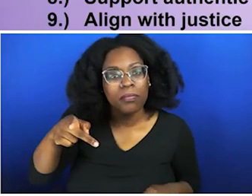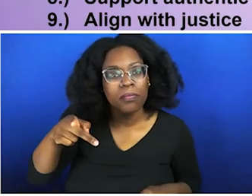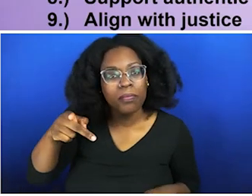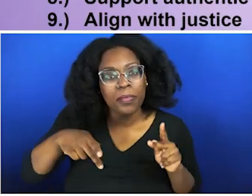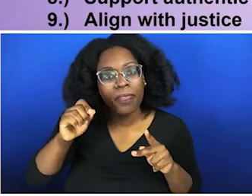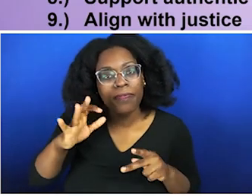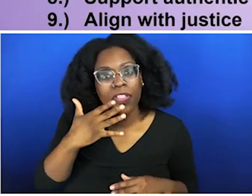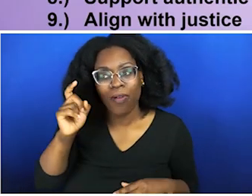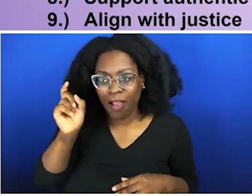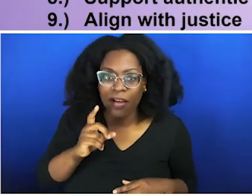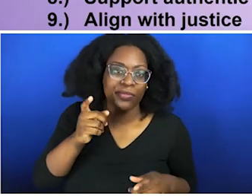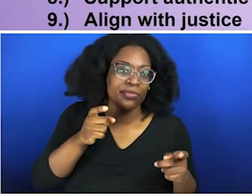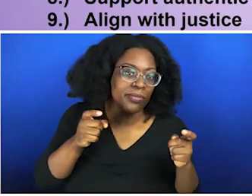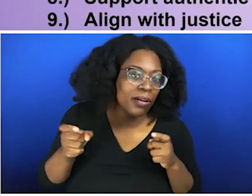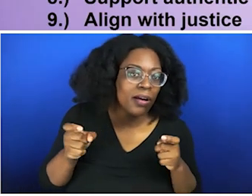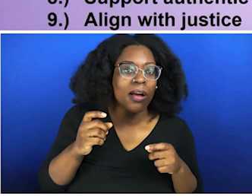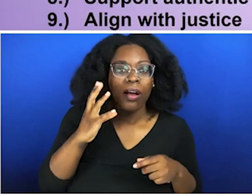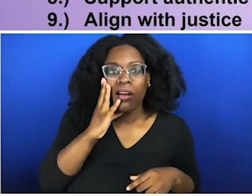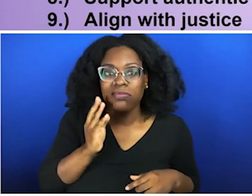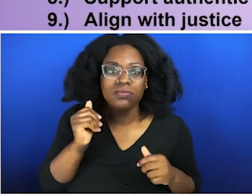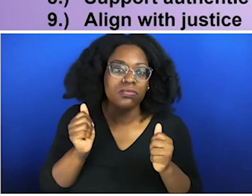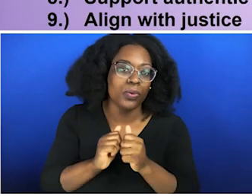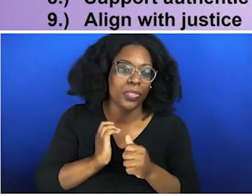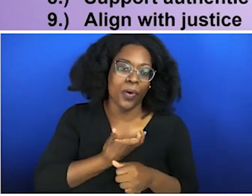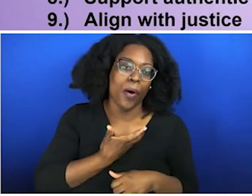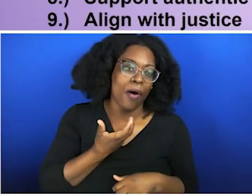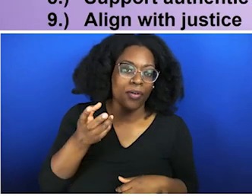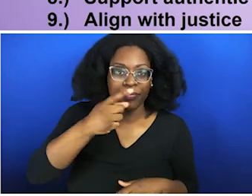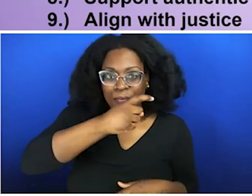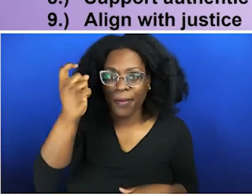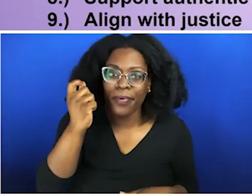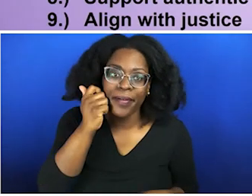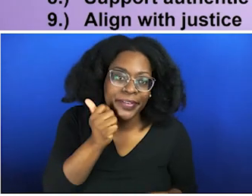Our own family being in trauma, having to deal with our own traumas of growing up in